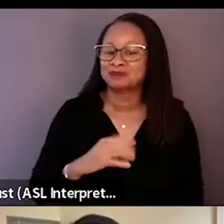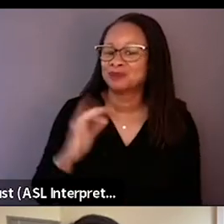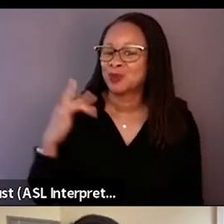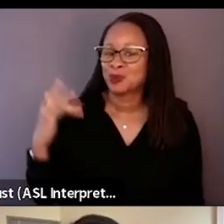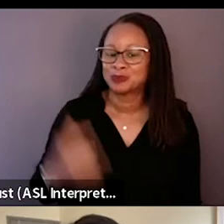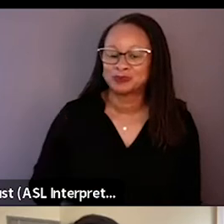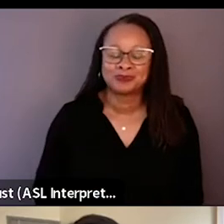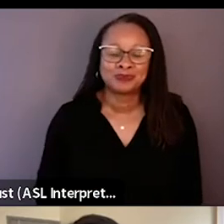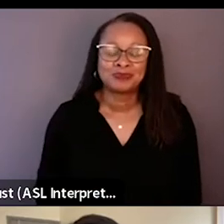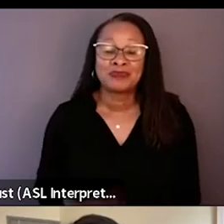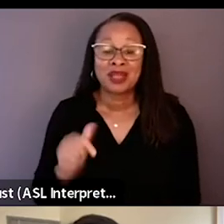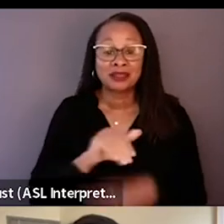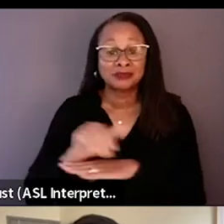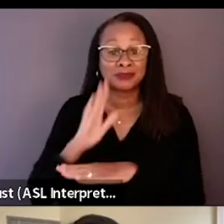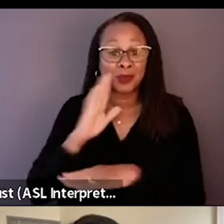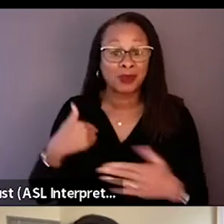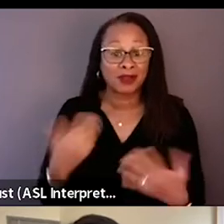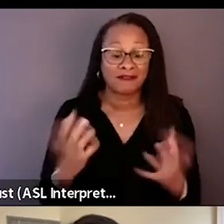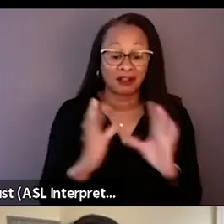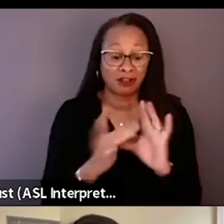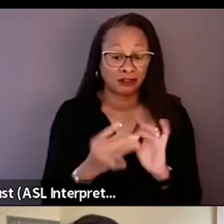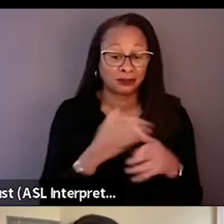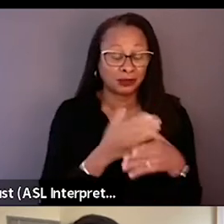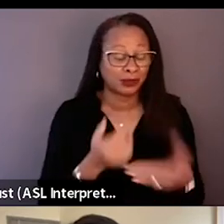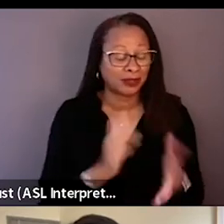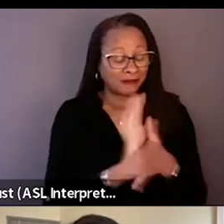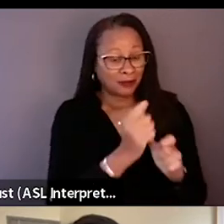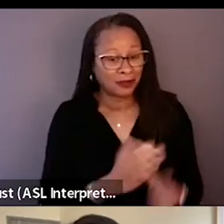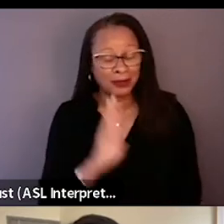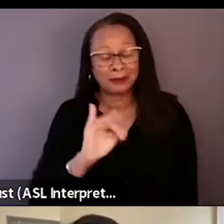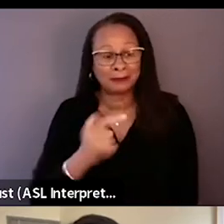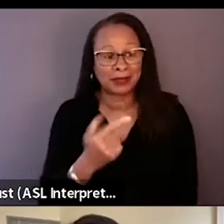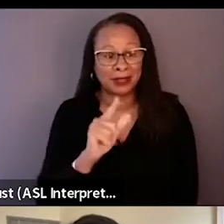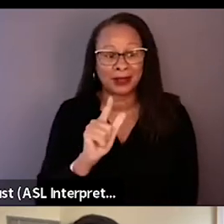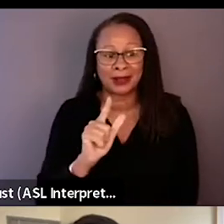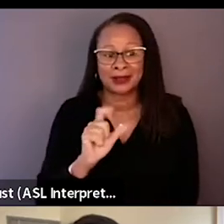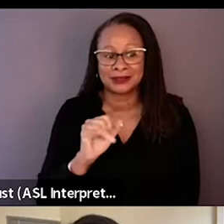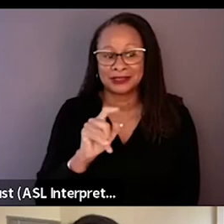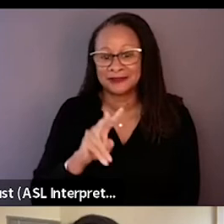This evening we'll be having a conversation between filmmaker Bing Liu, and director David Siev,